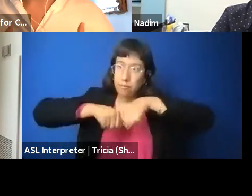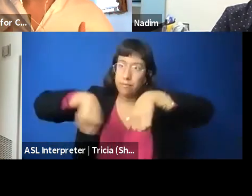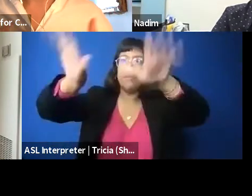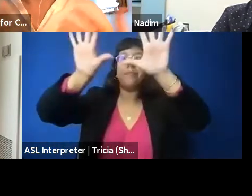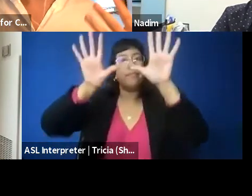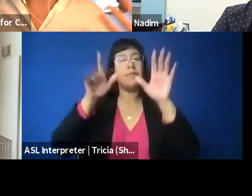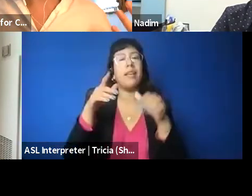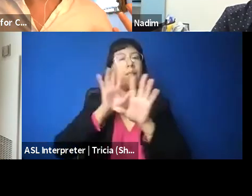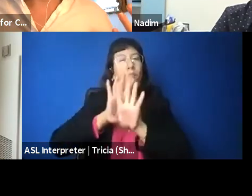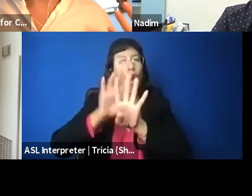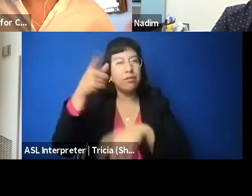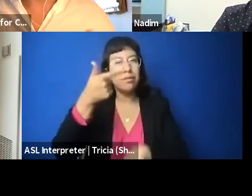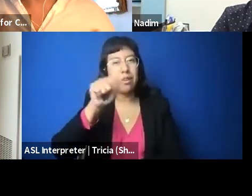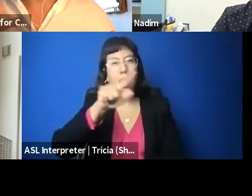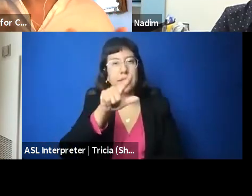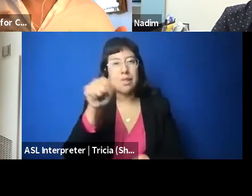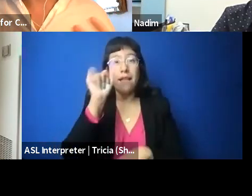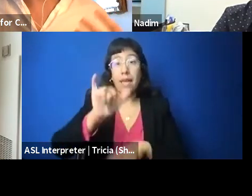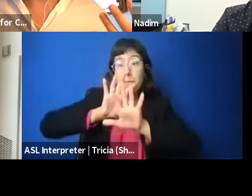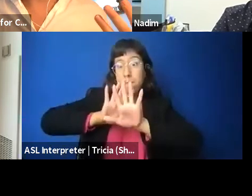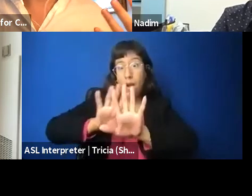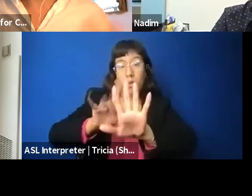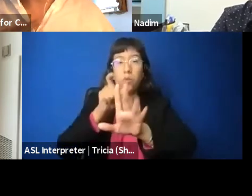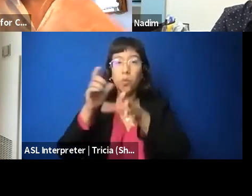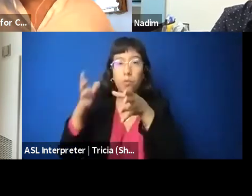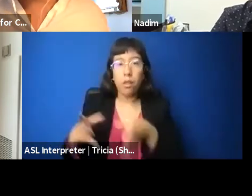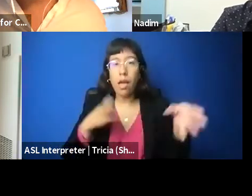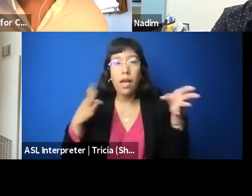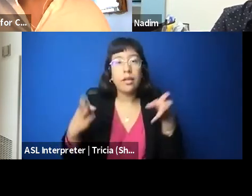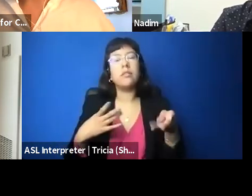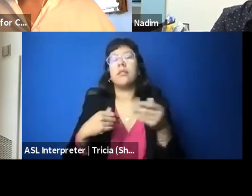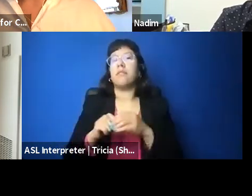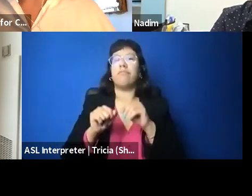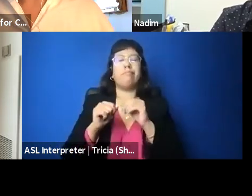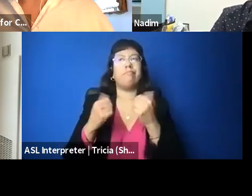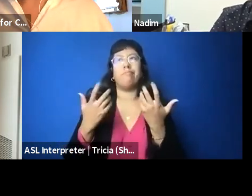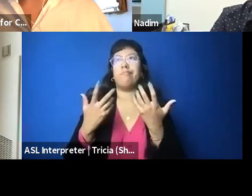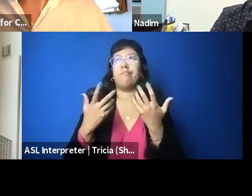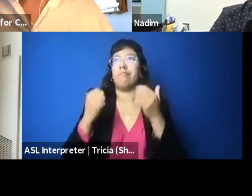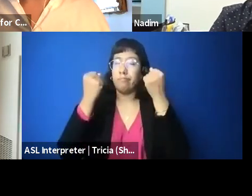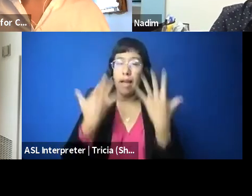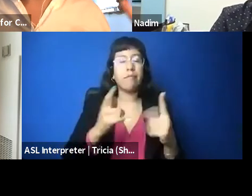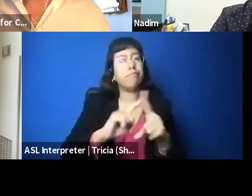of marches planned by a sort of vast swath of organizations and individuals in Gaza